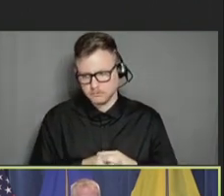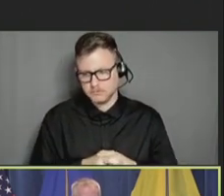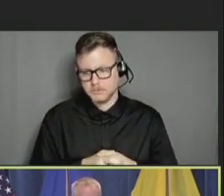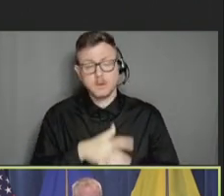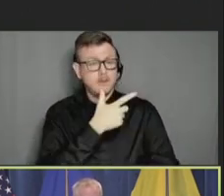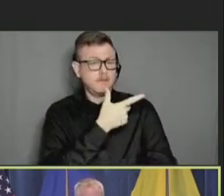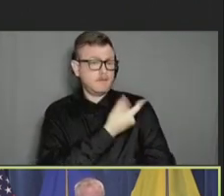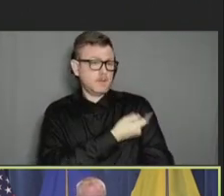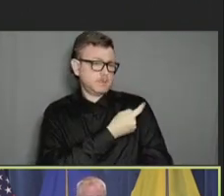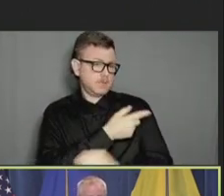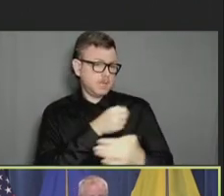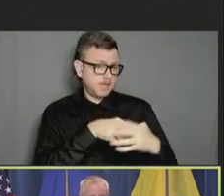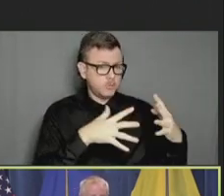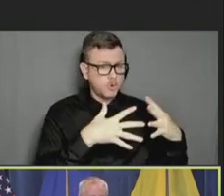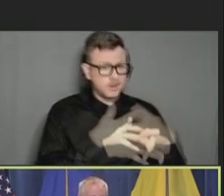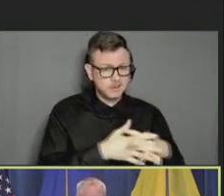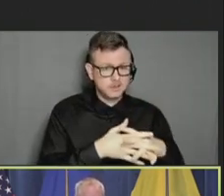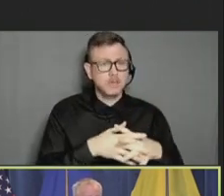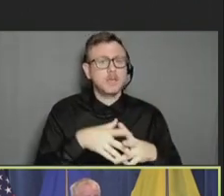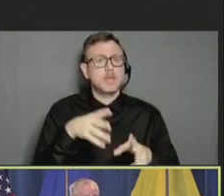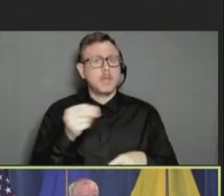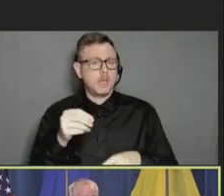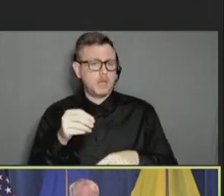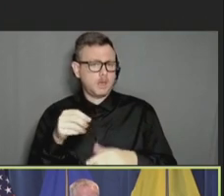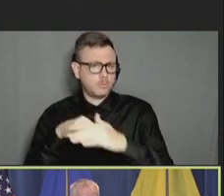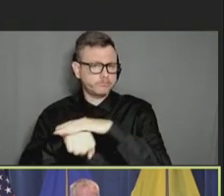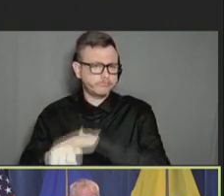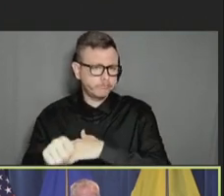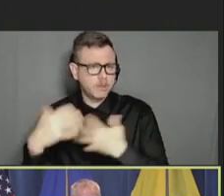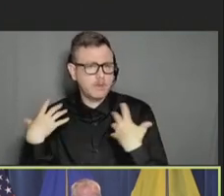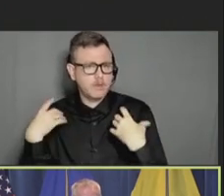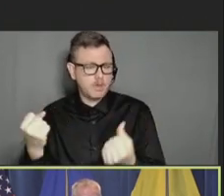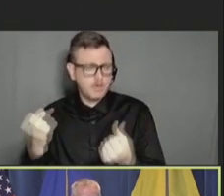Vaccination in pregnancy and reproductive health outcomes included our involvement of